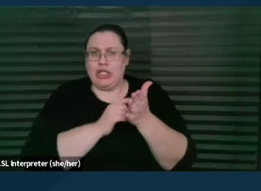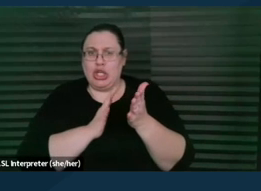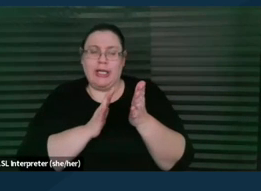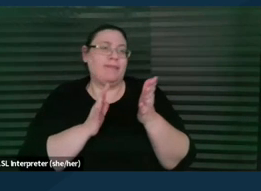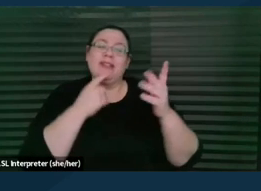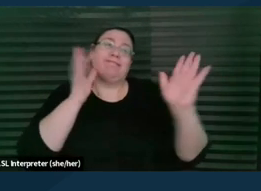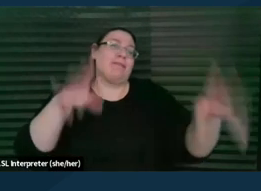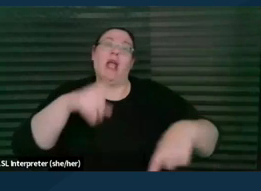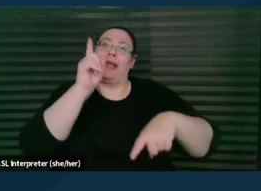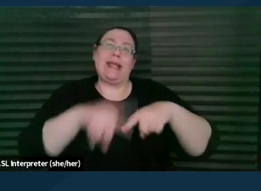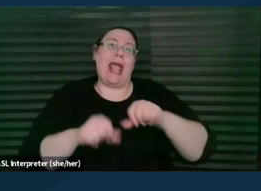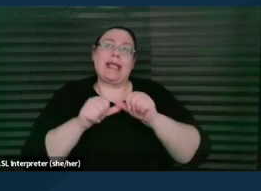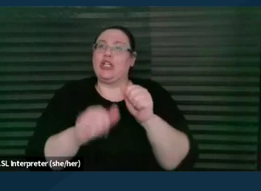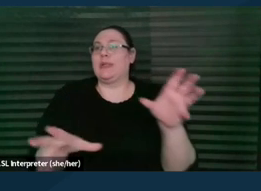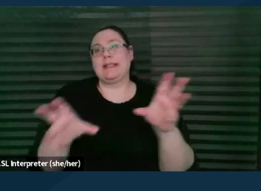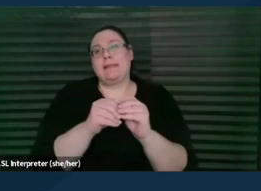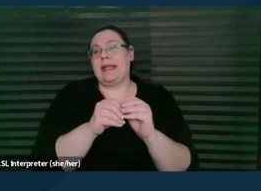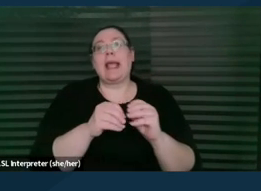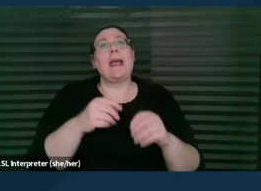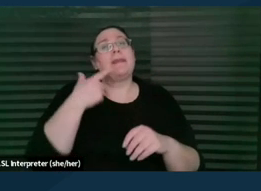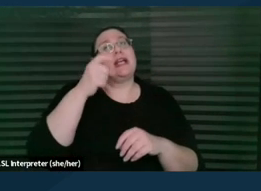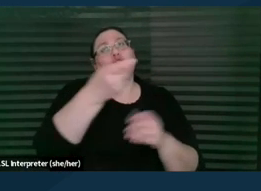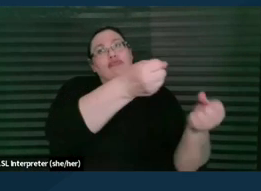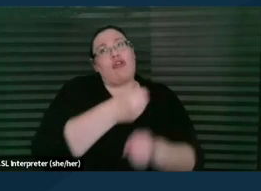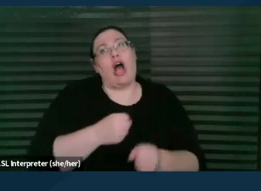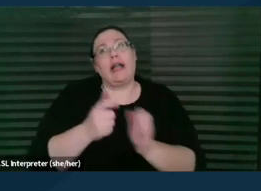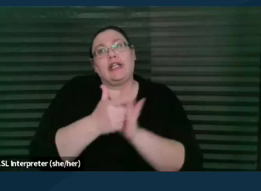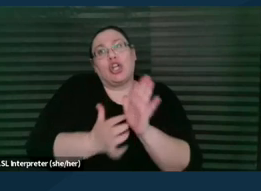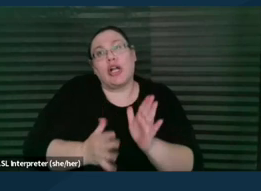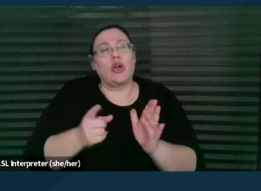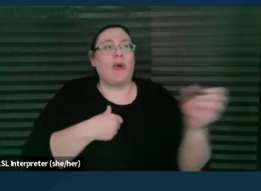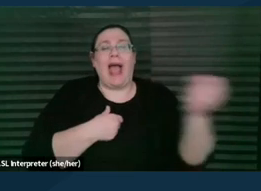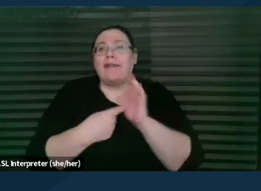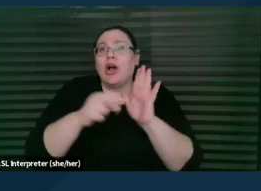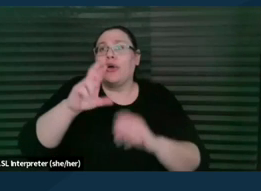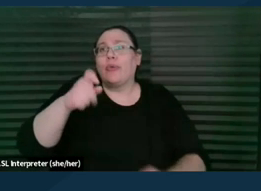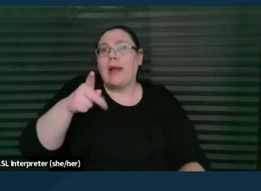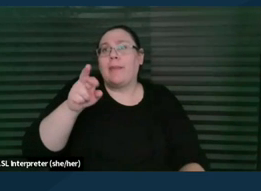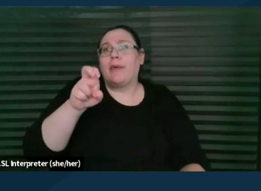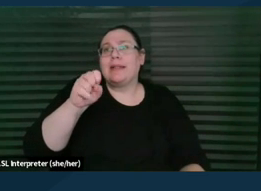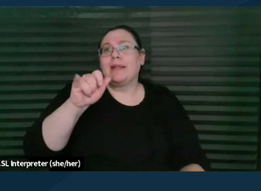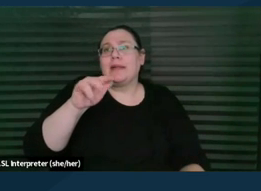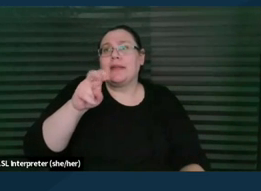because you brought an attorney, or you're represented." And then the parent may have been waiting for this meeting for weeks. And it becomes, you know,